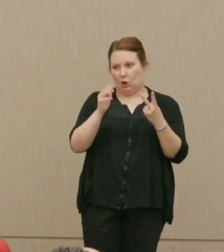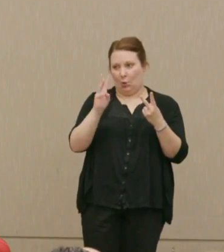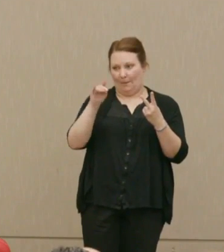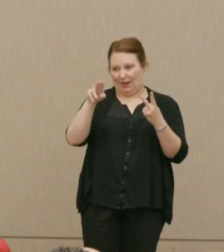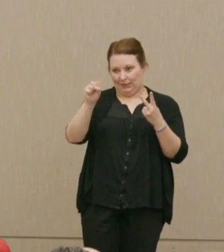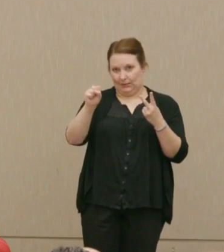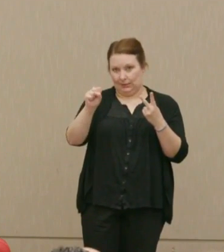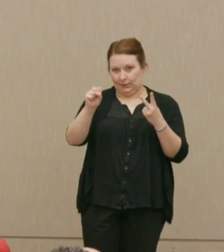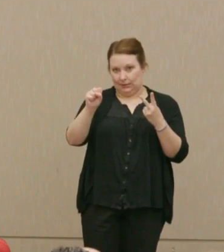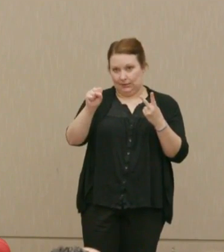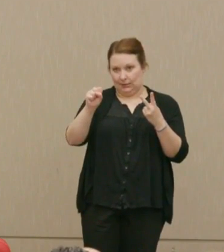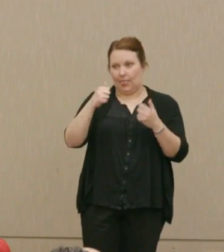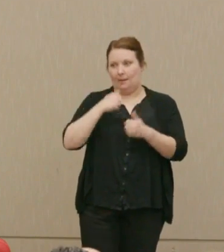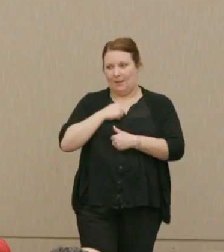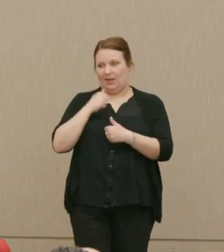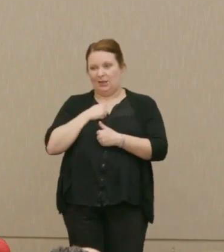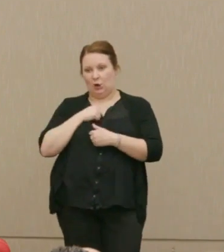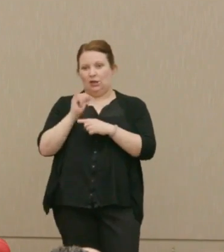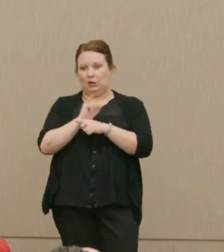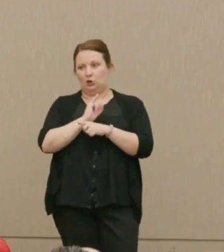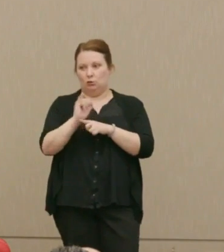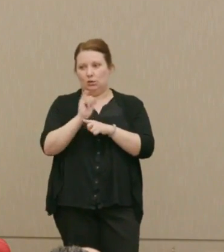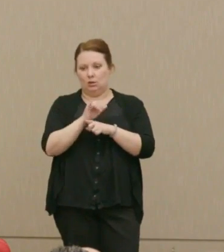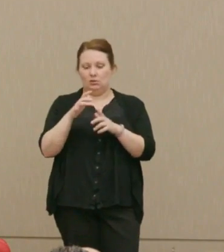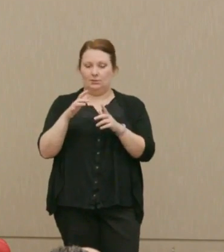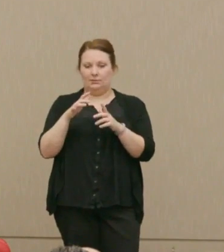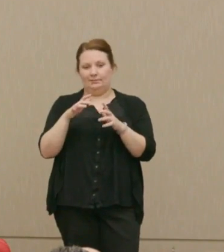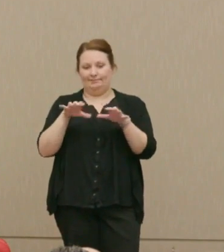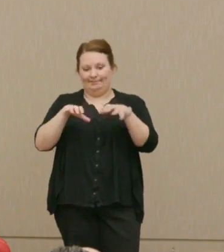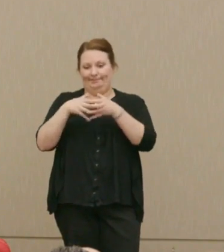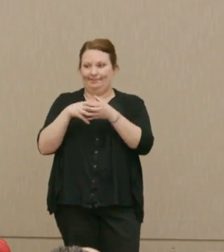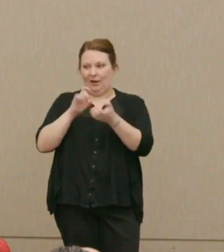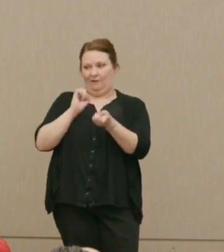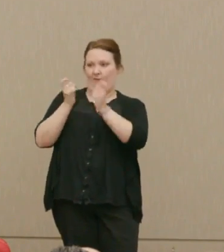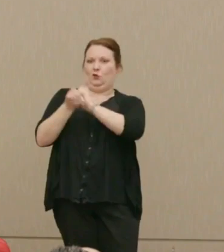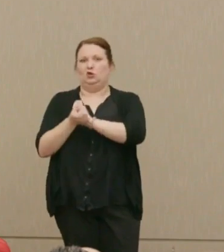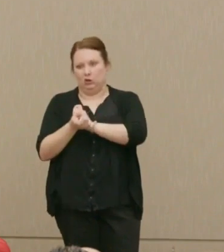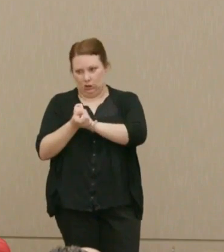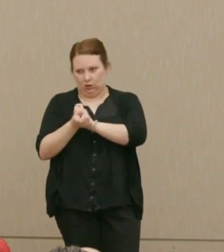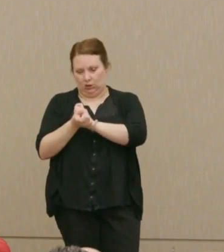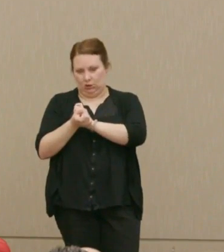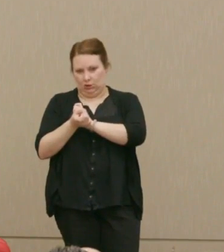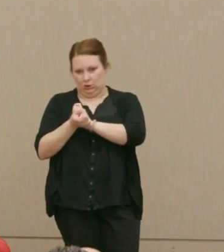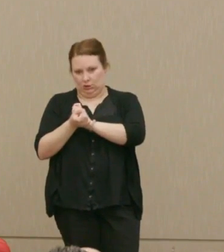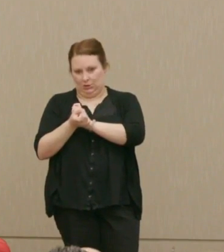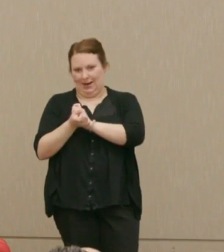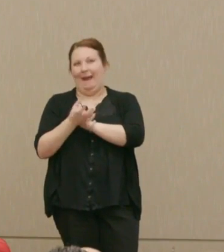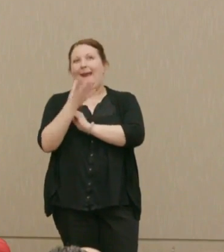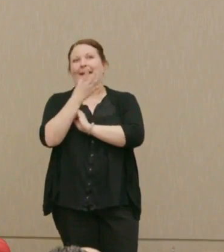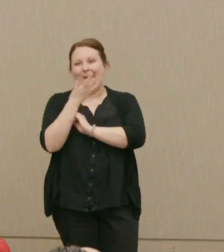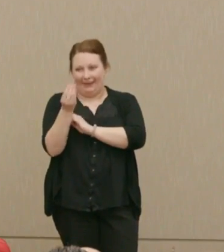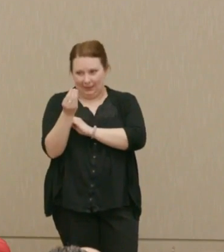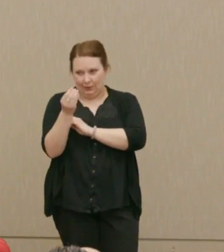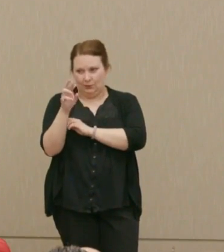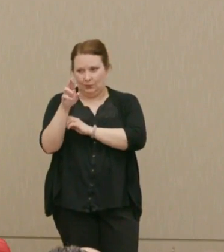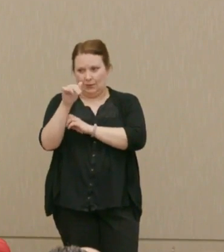weapons and the military industrial complex conversion, as well as racism, misogyny, homophobia,